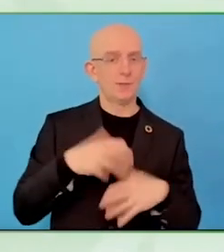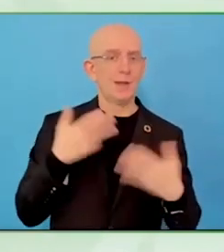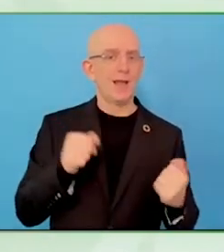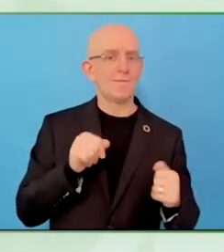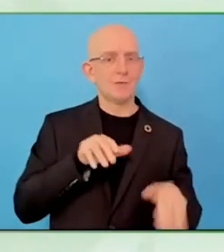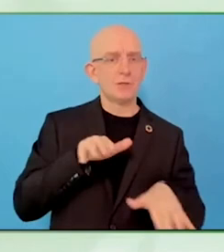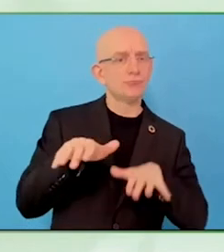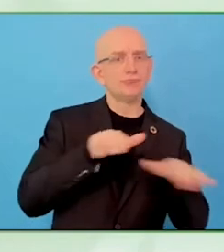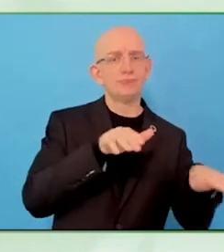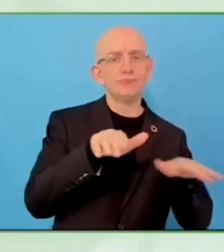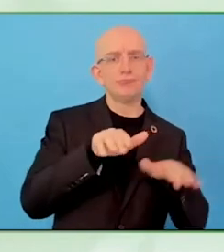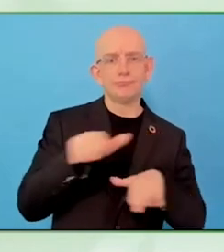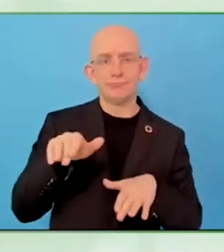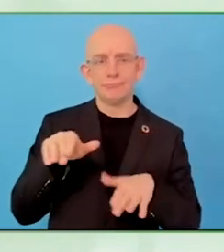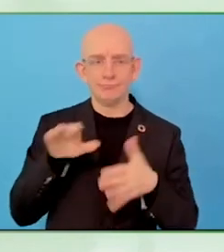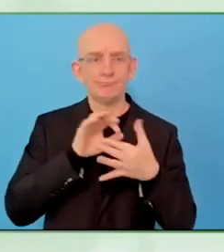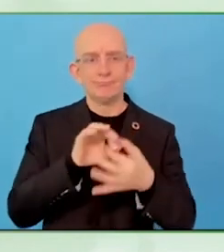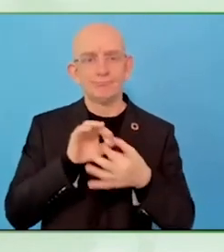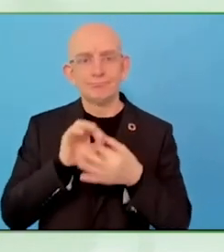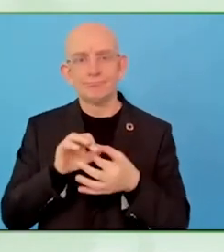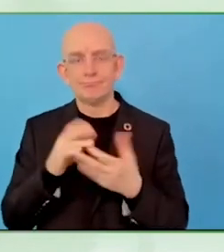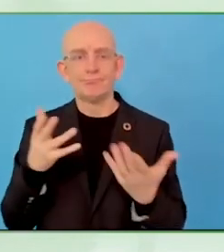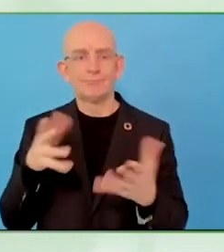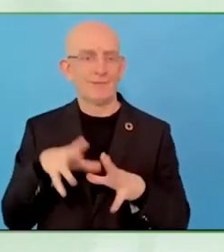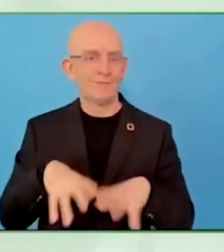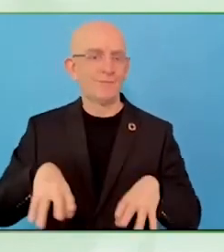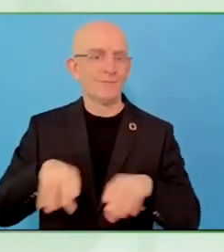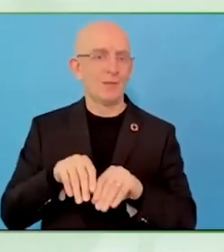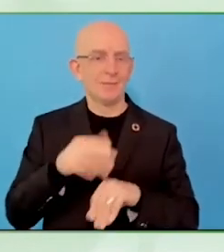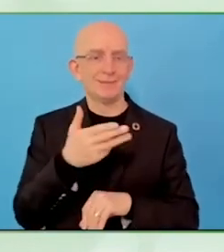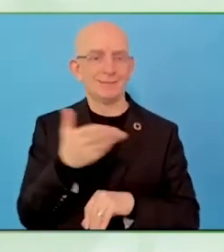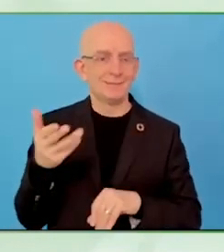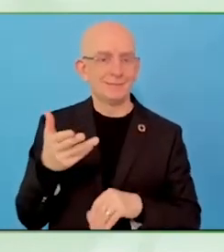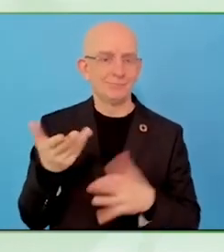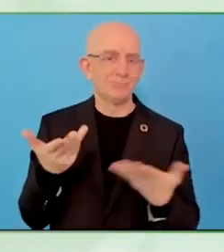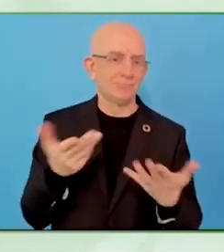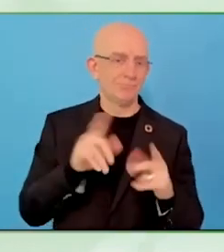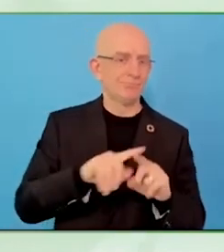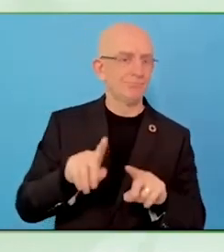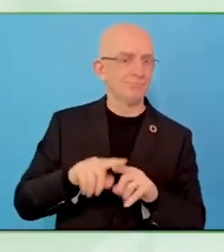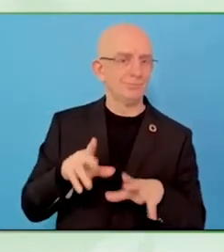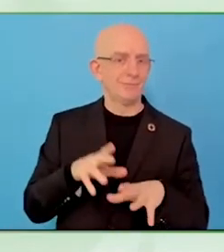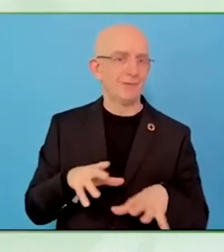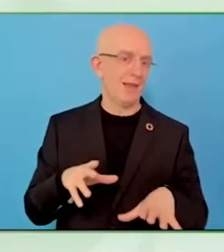So, let's settle straight in, I am going to ask a leading question,